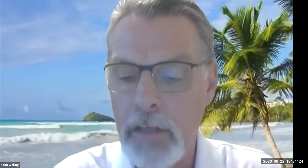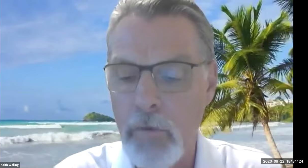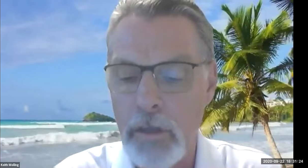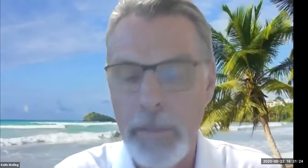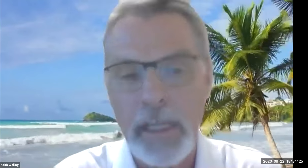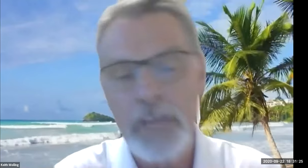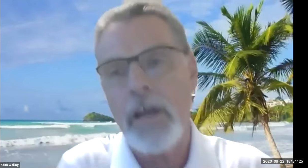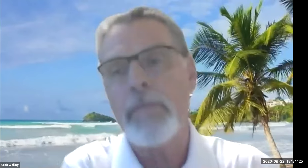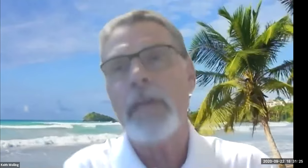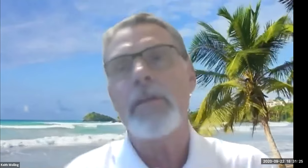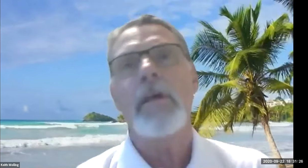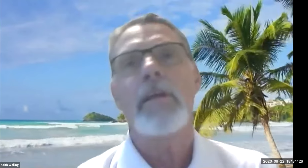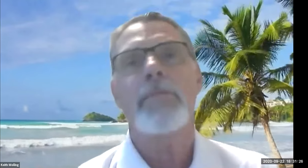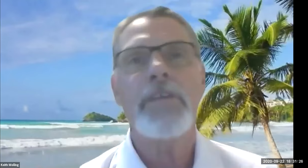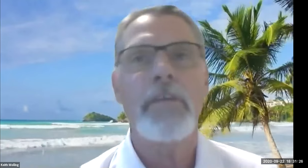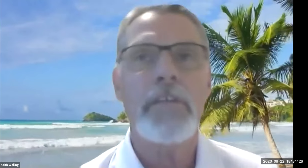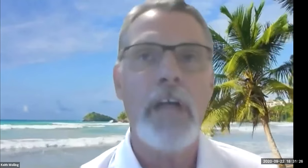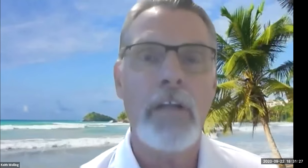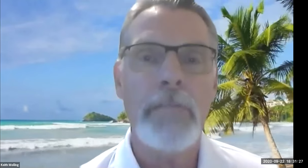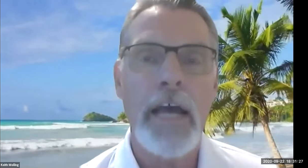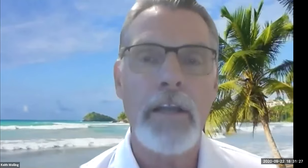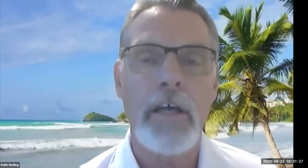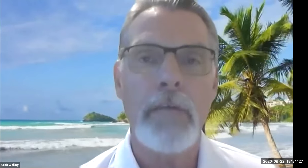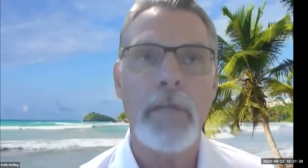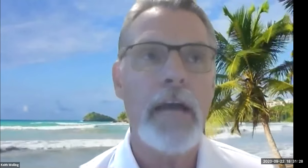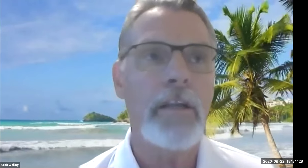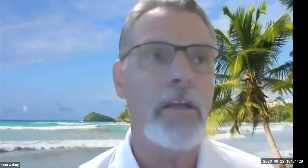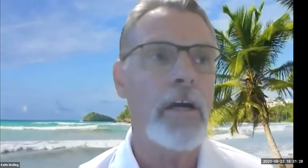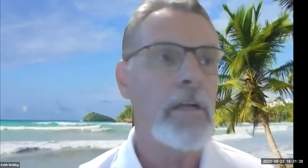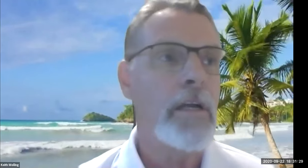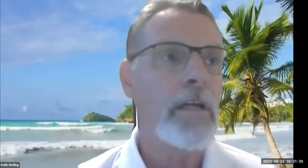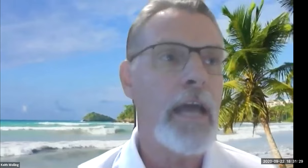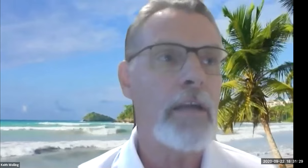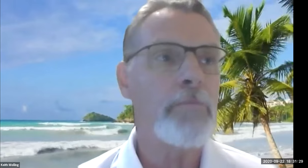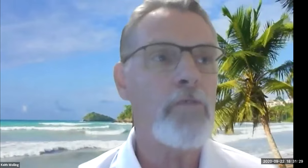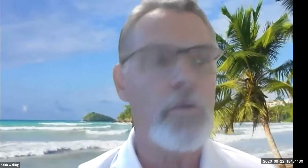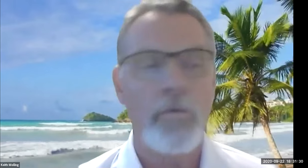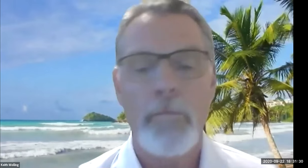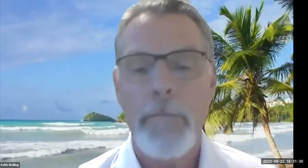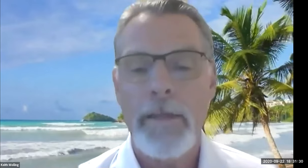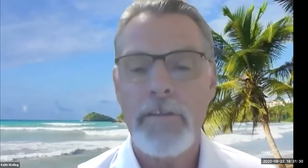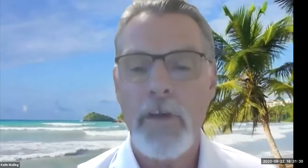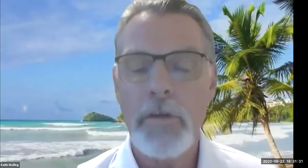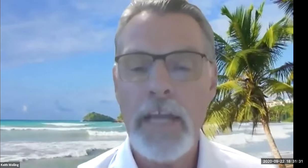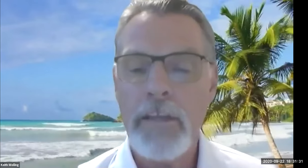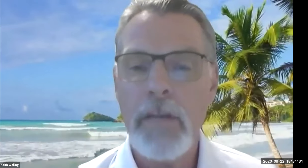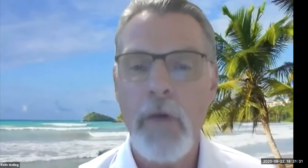Keith Wolling: That's expensive city, but the tourism what the people bring to the table is quite unique because you think of South America, you think of coffee.